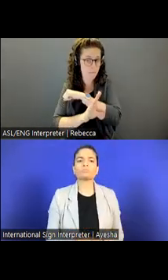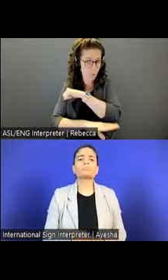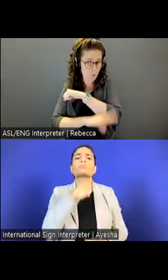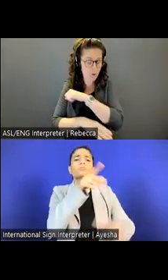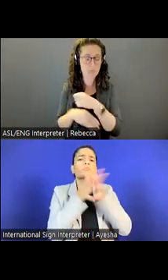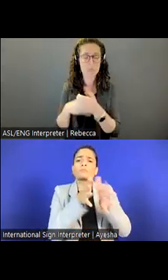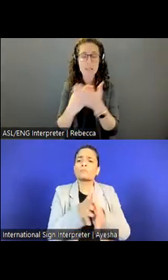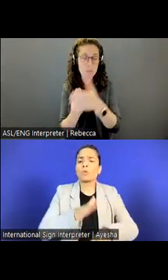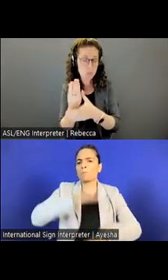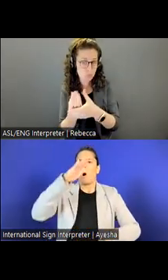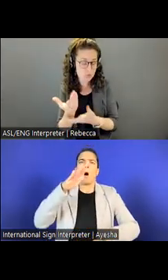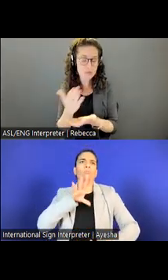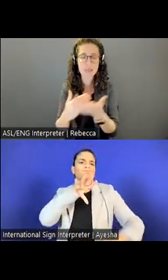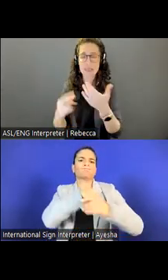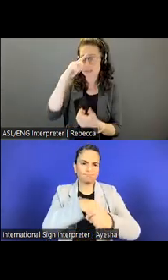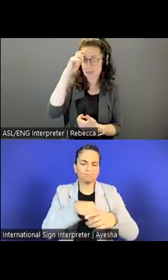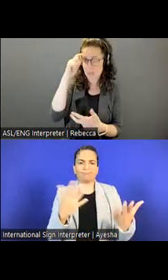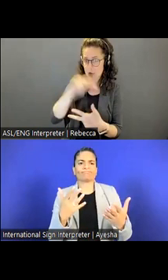as well as summer internships.